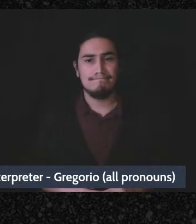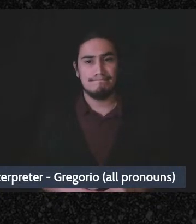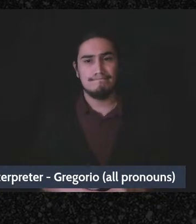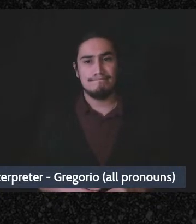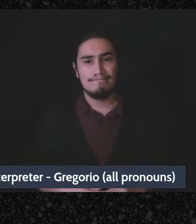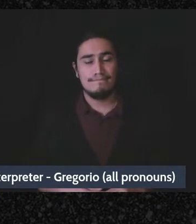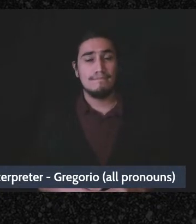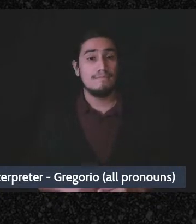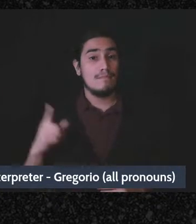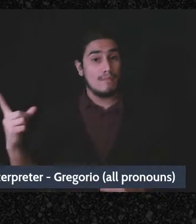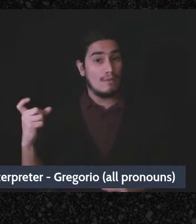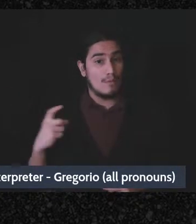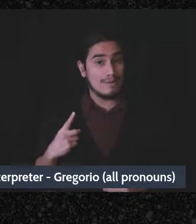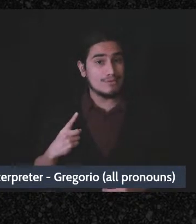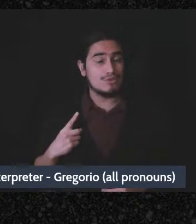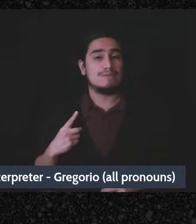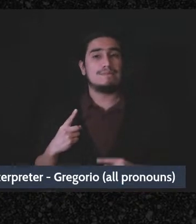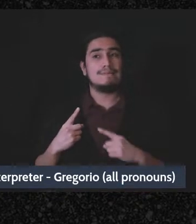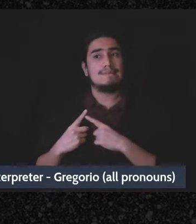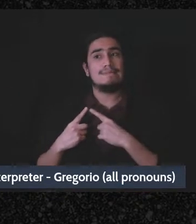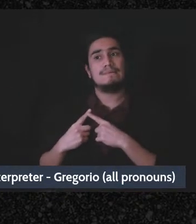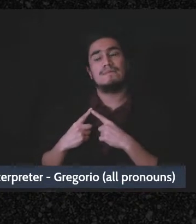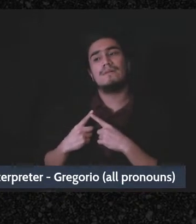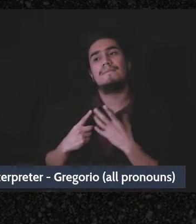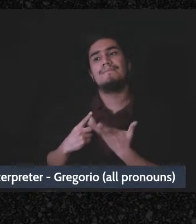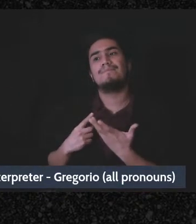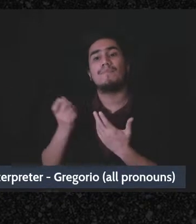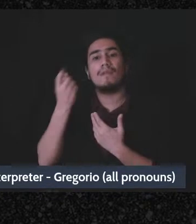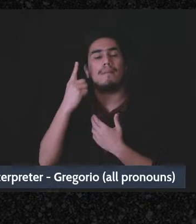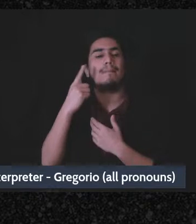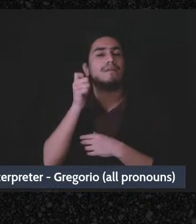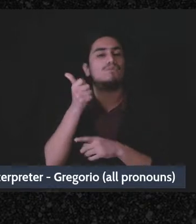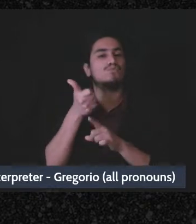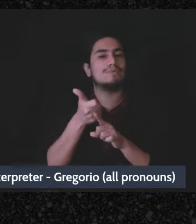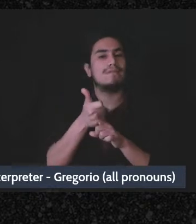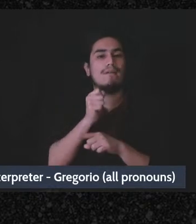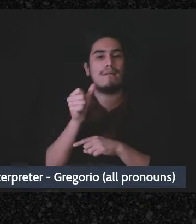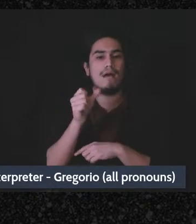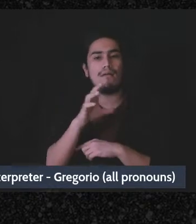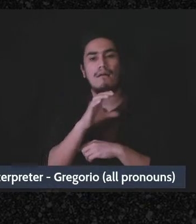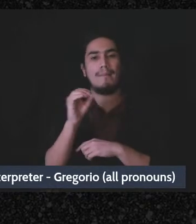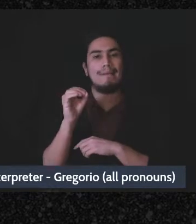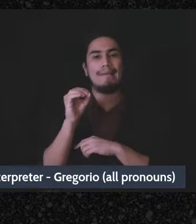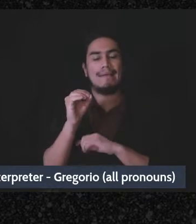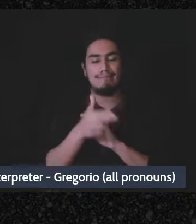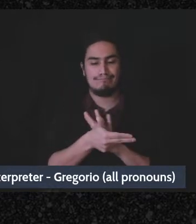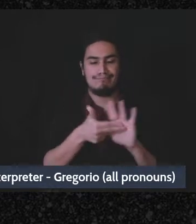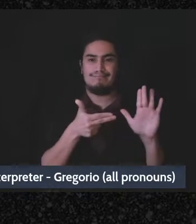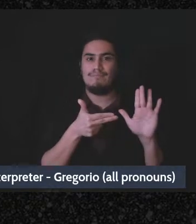Questions, you know, because you're not incorporated there's probably a greater risk and,